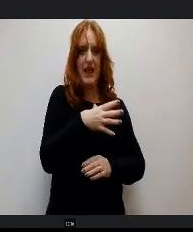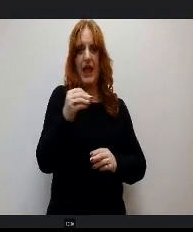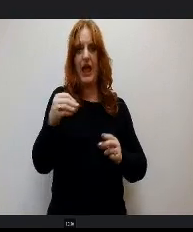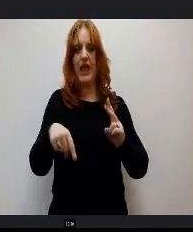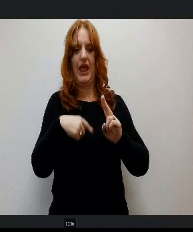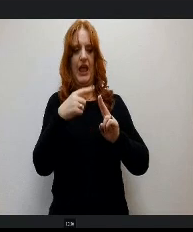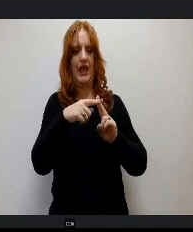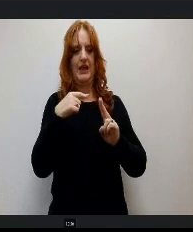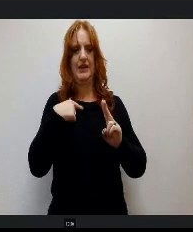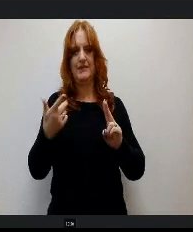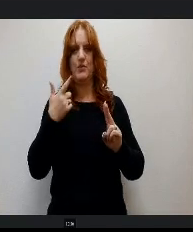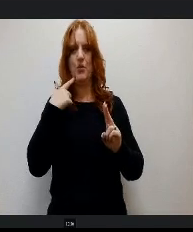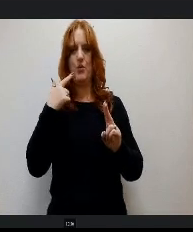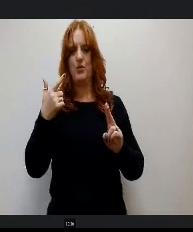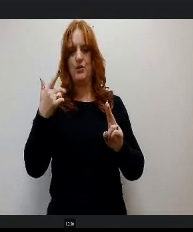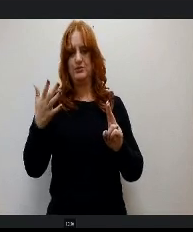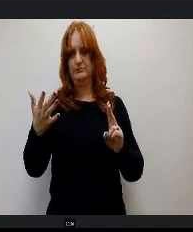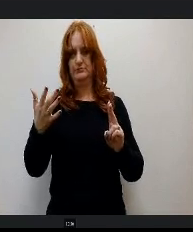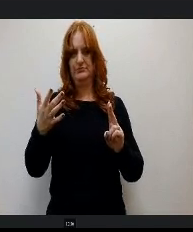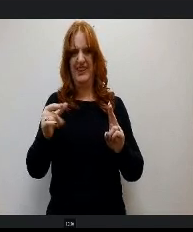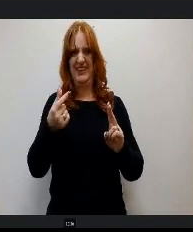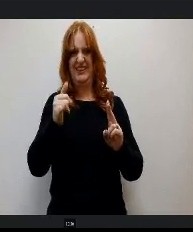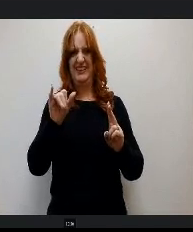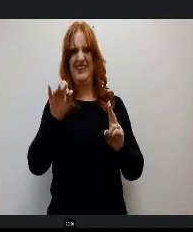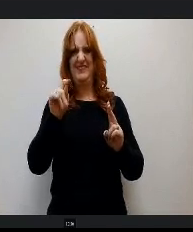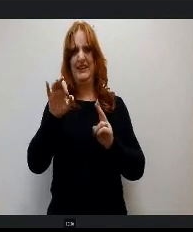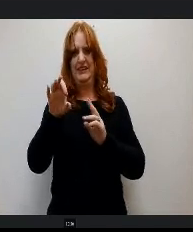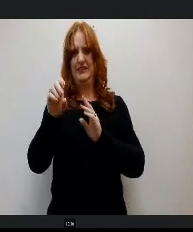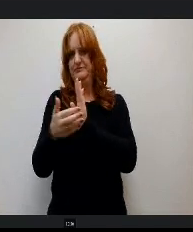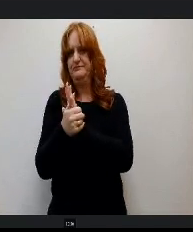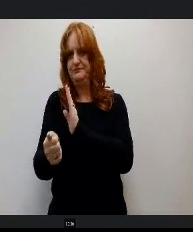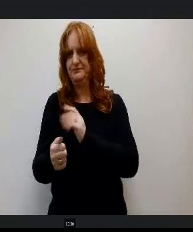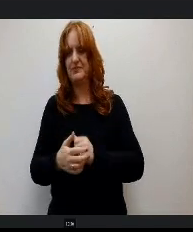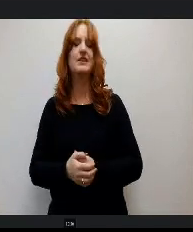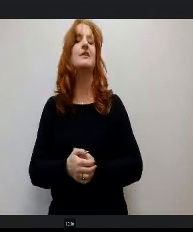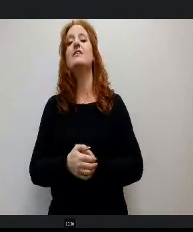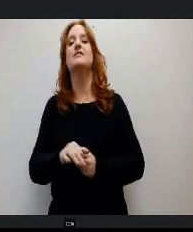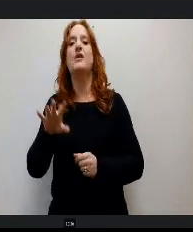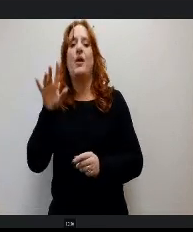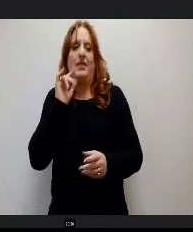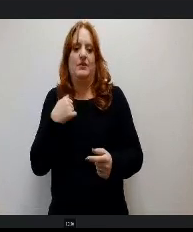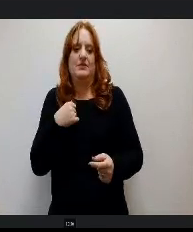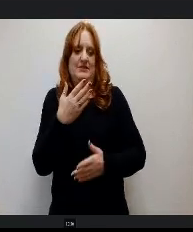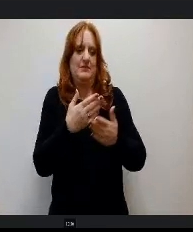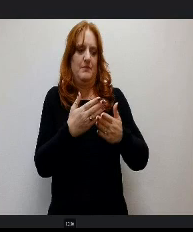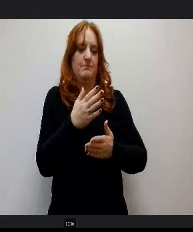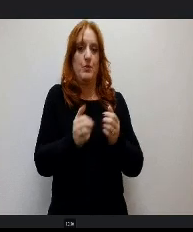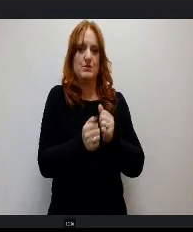giftedness. At least 21% of our students are already identified in this category, and because we're small, we get to